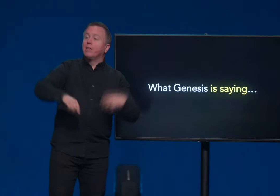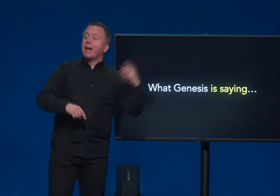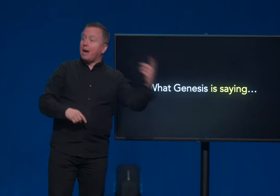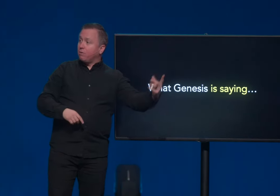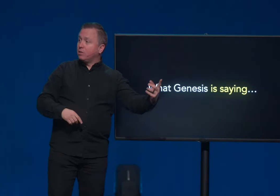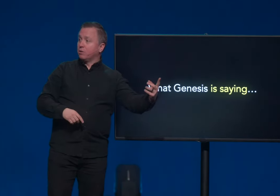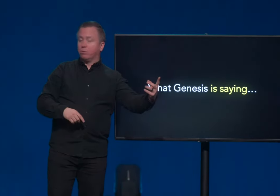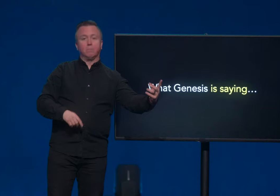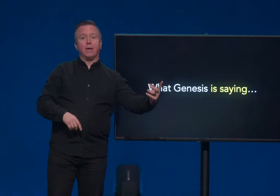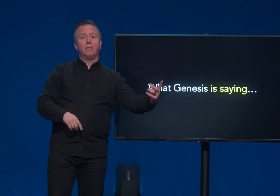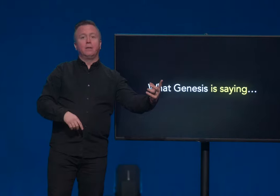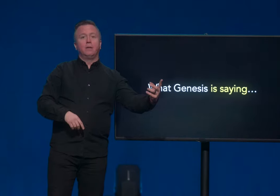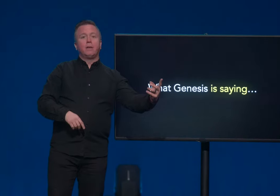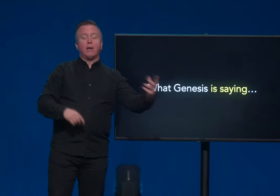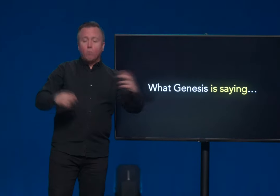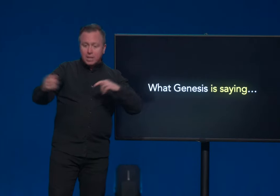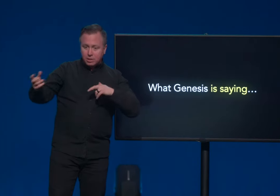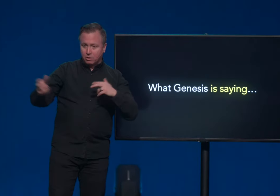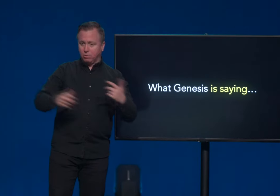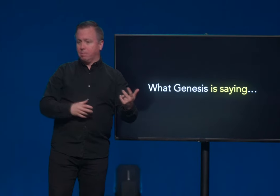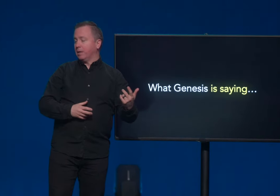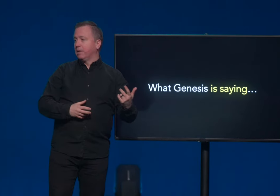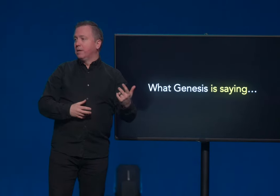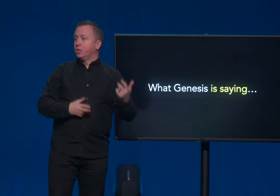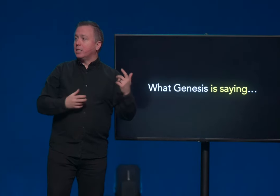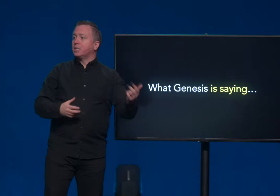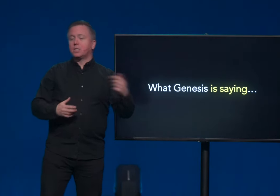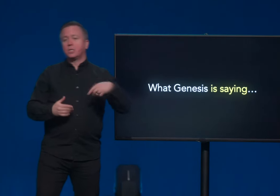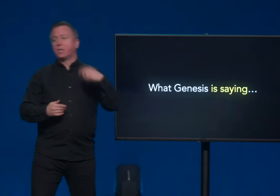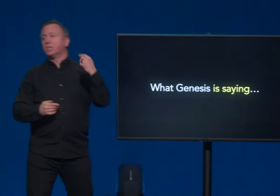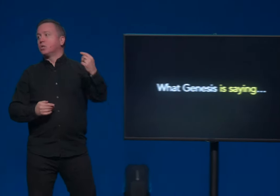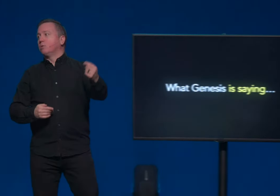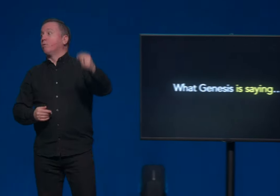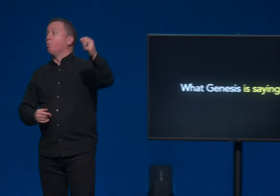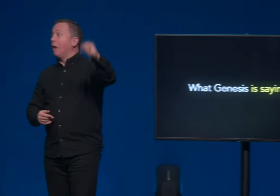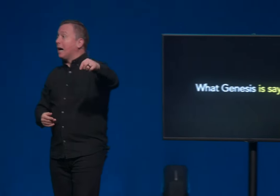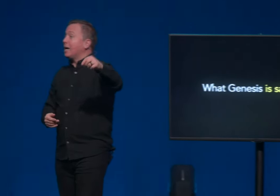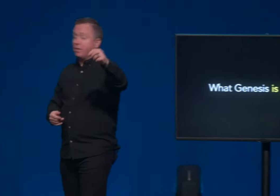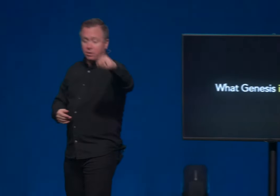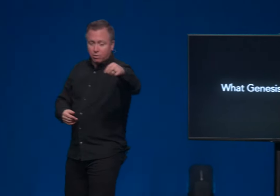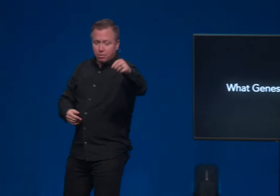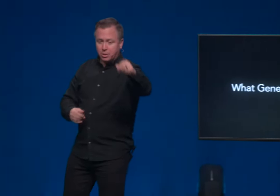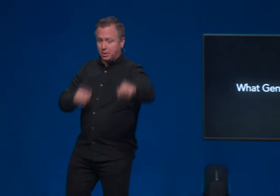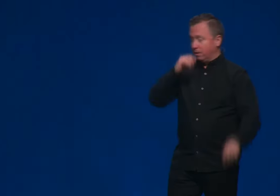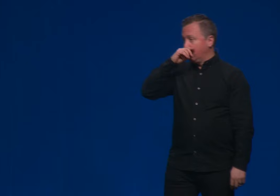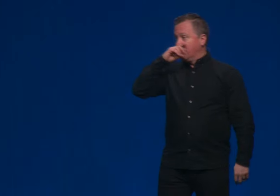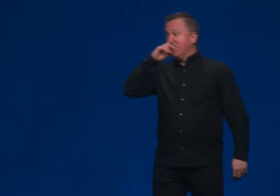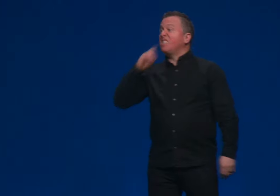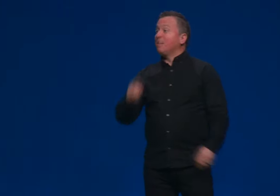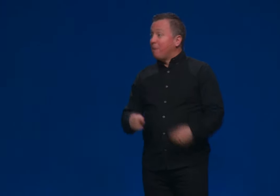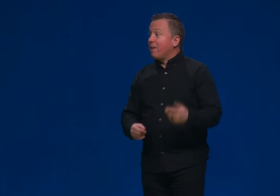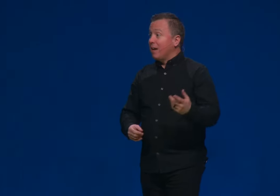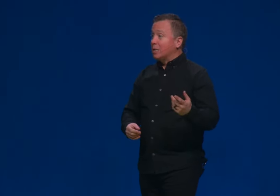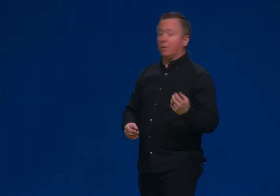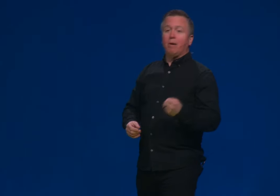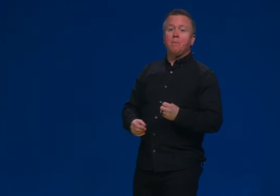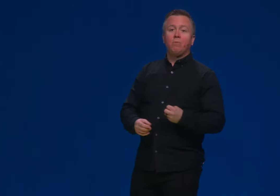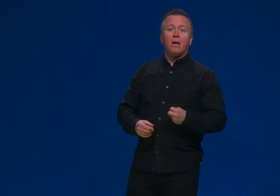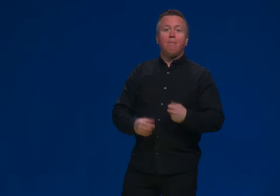than how the Earth was made and when the Earth was made. Genesis is concerned with why the Earth is here. This is a better answer, right?